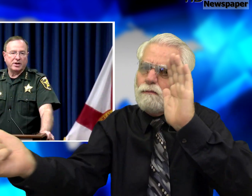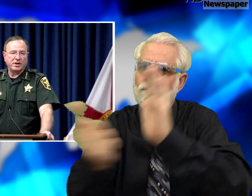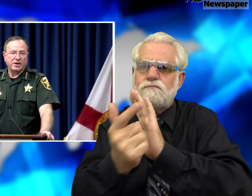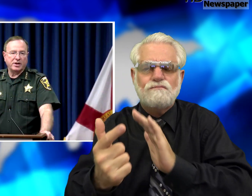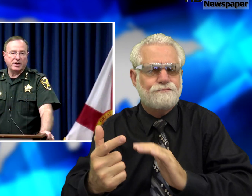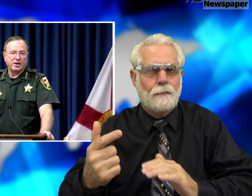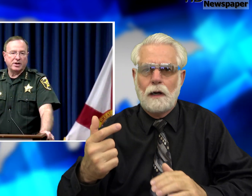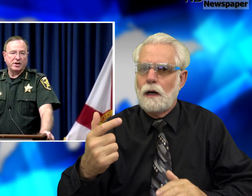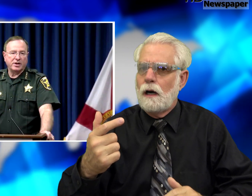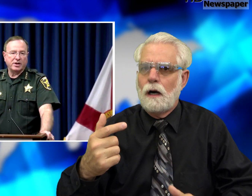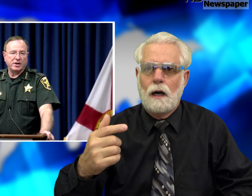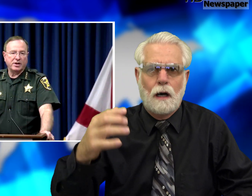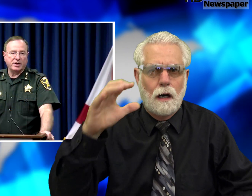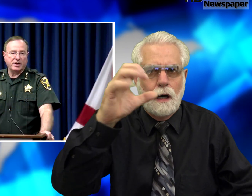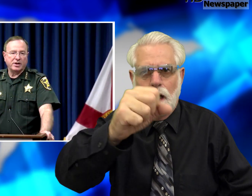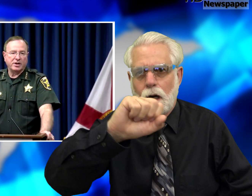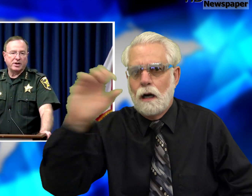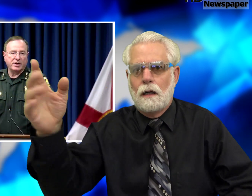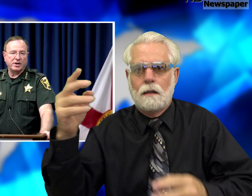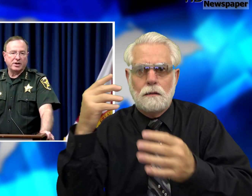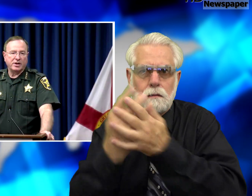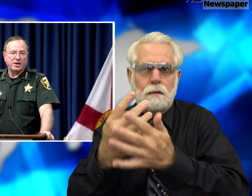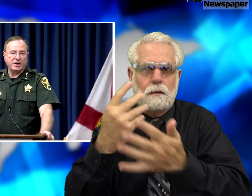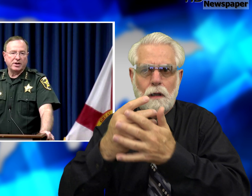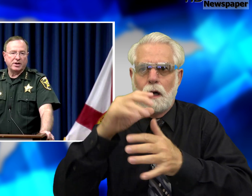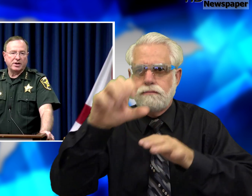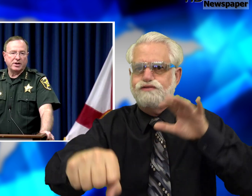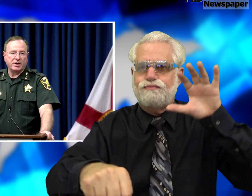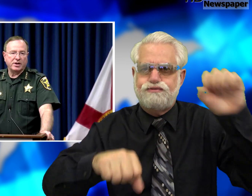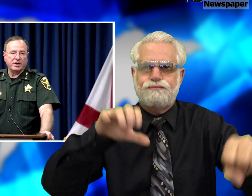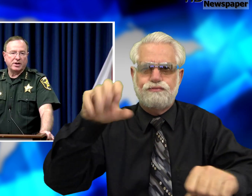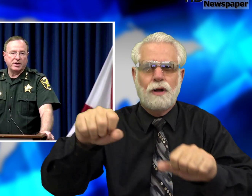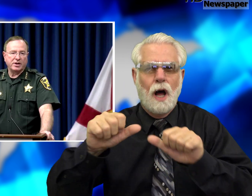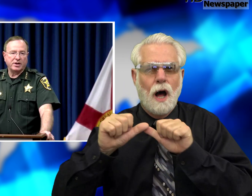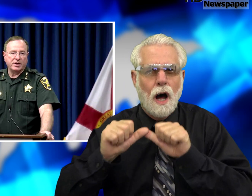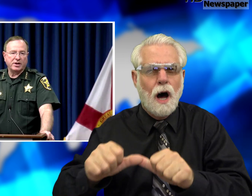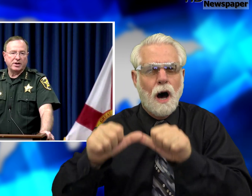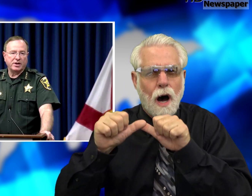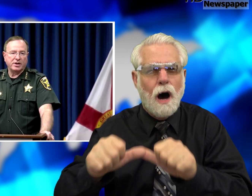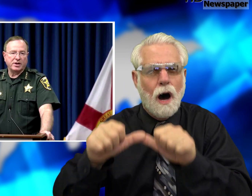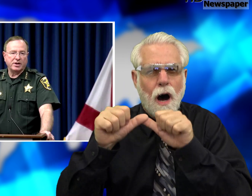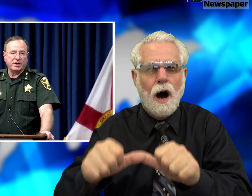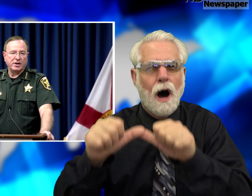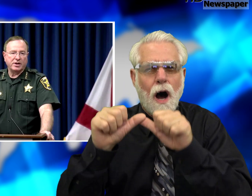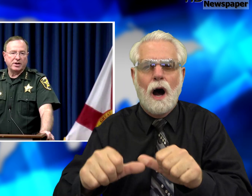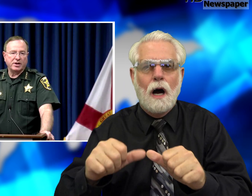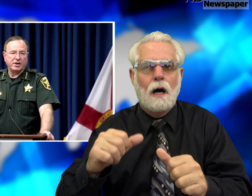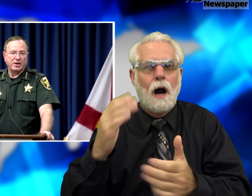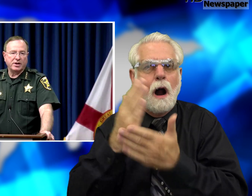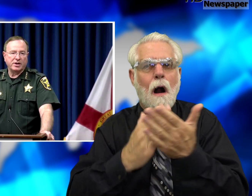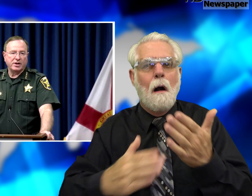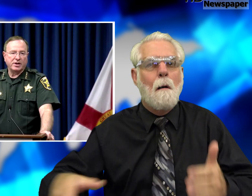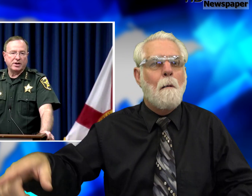That’s illegal. He arrested and threw in jail, and he is looking for more. The search continues.